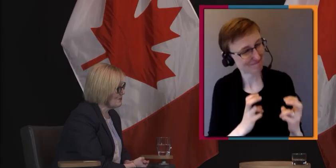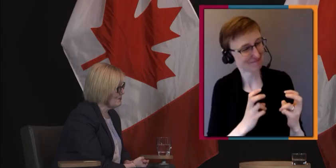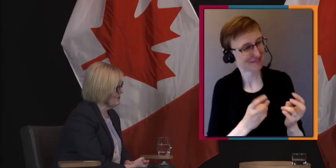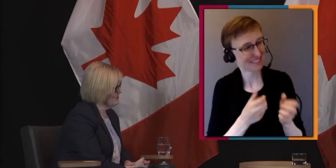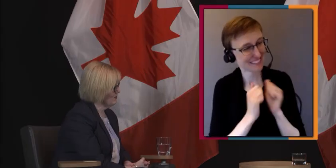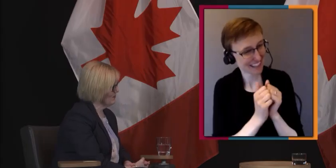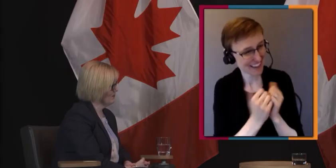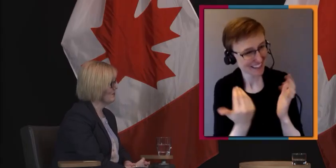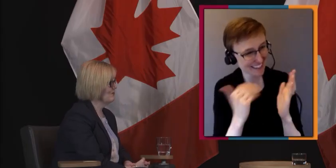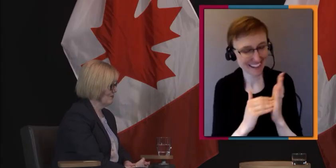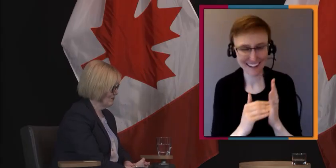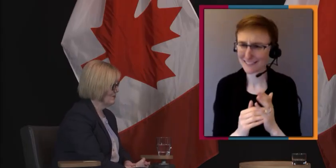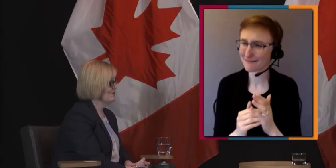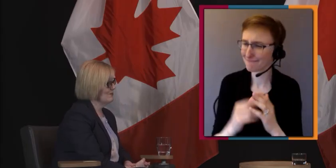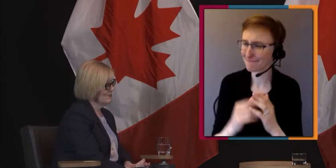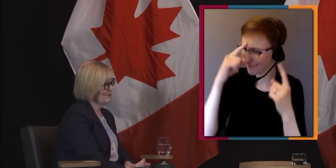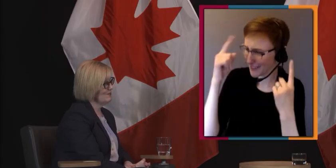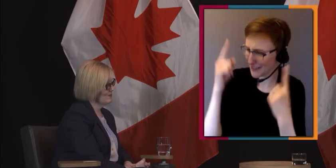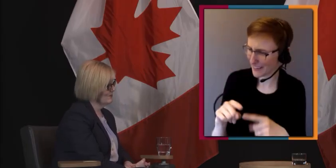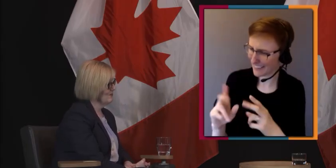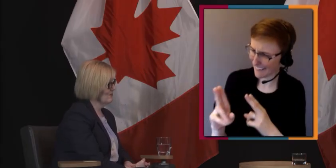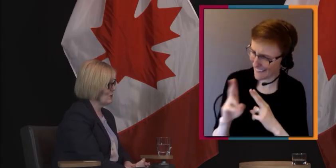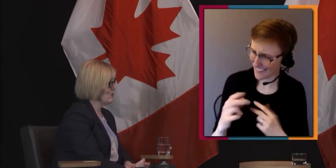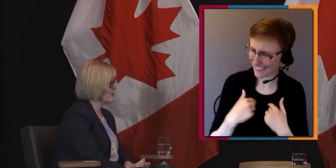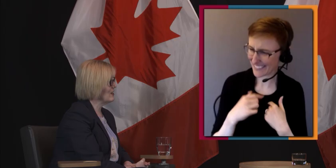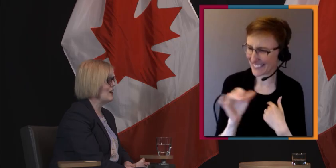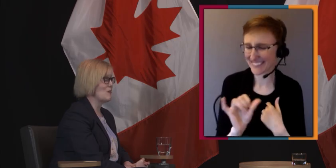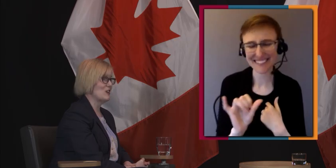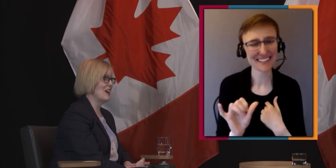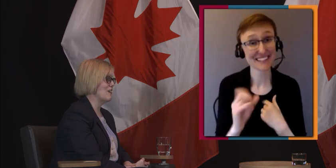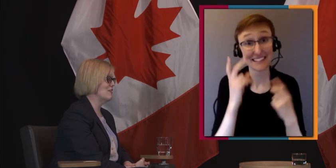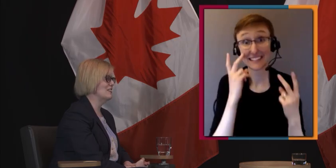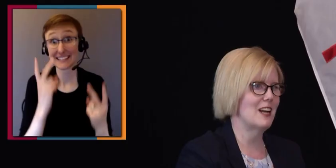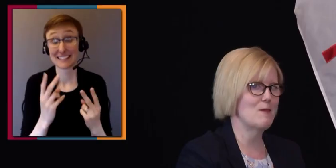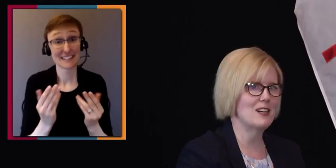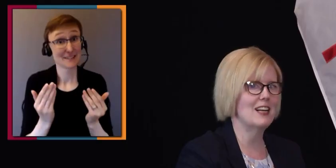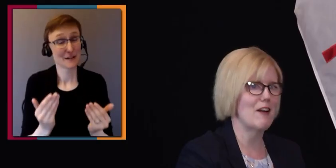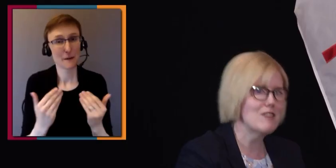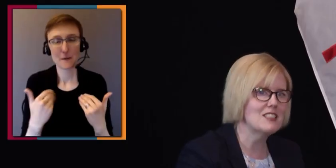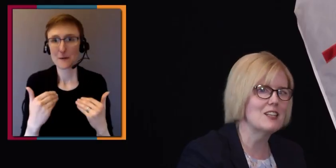a historic moment for persons with disabilities. Well, we've got a lot of work ahead of us, and I'm going to need